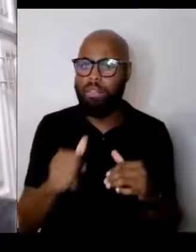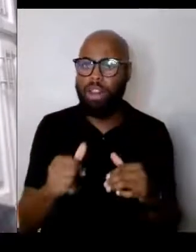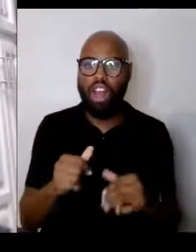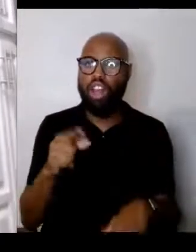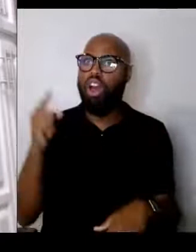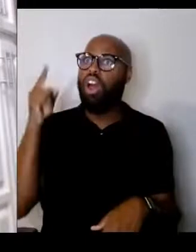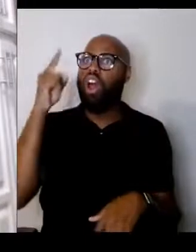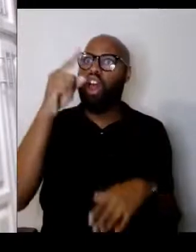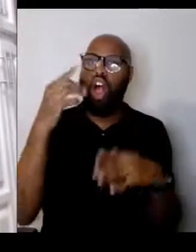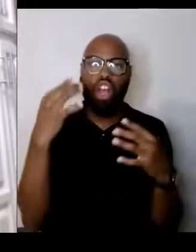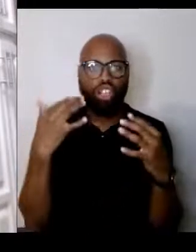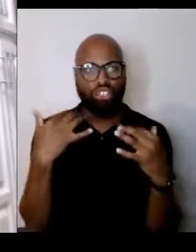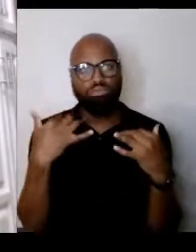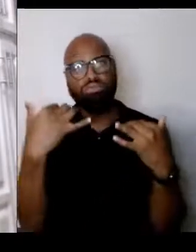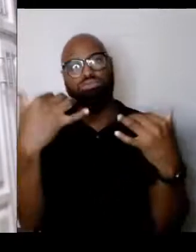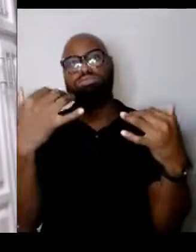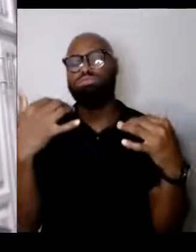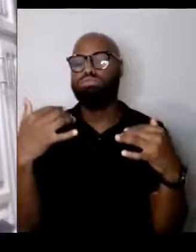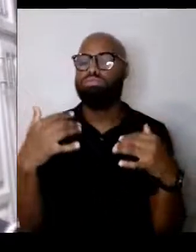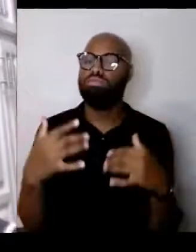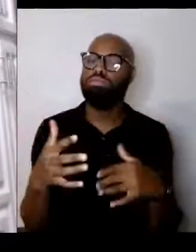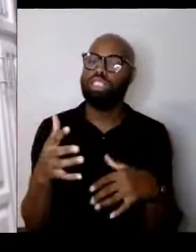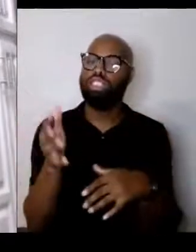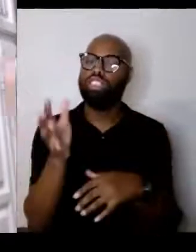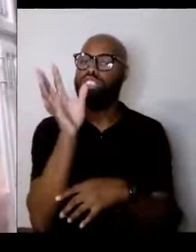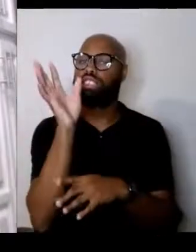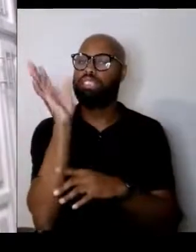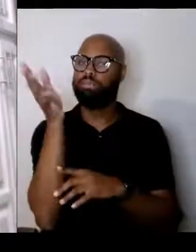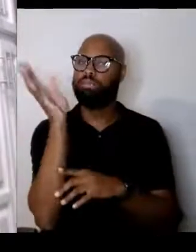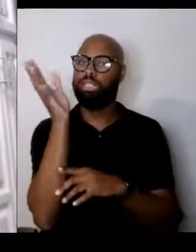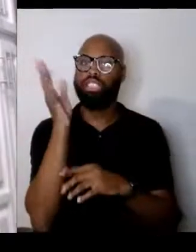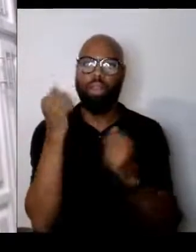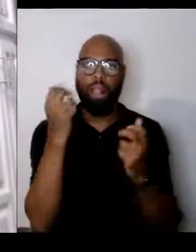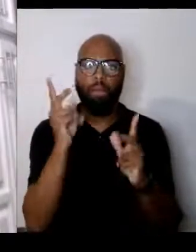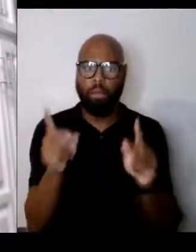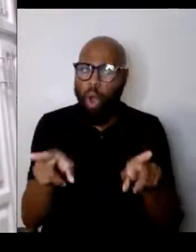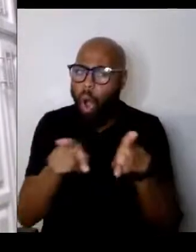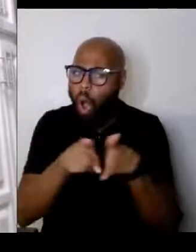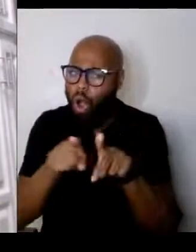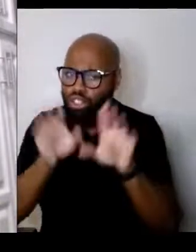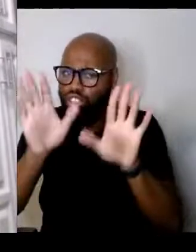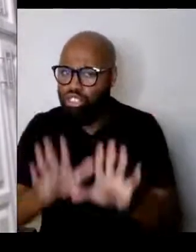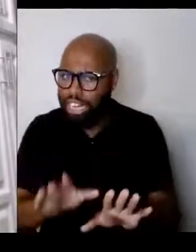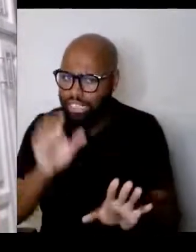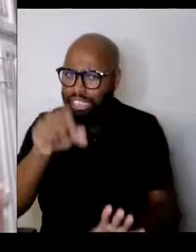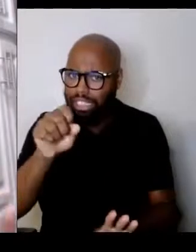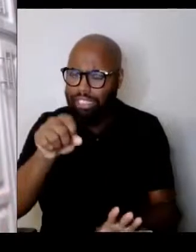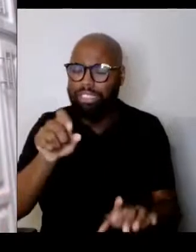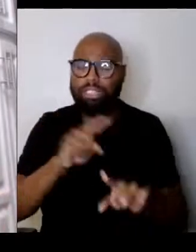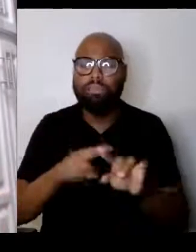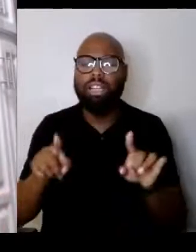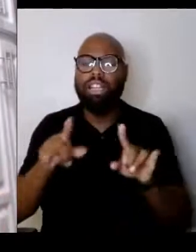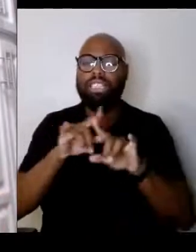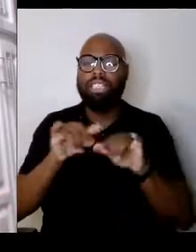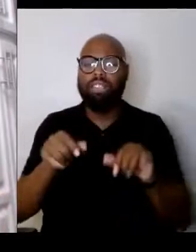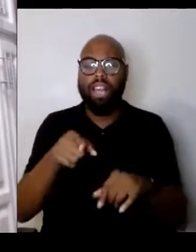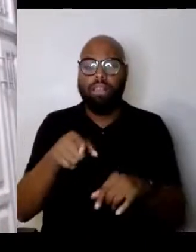to speak to a whole bunch of people which is also great, don't get me wrong. This is a child, a one on one child